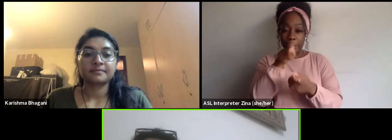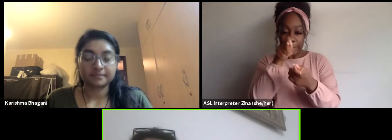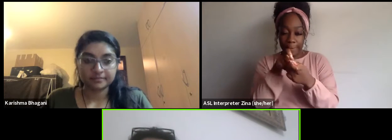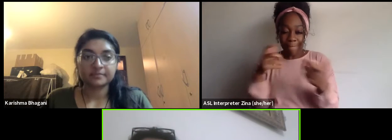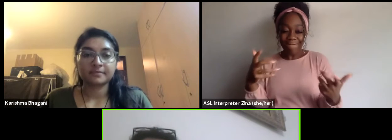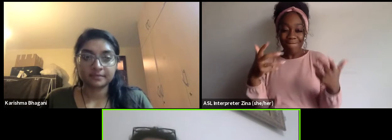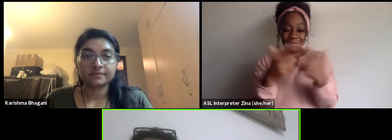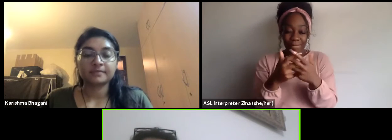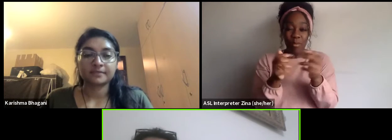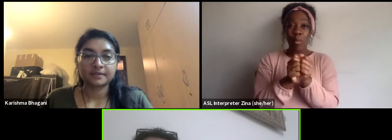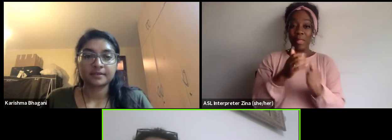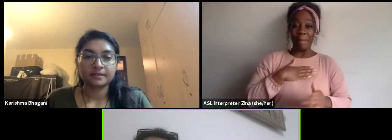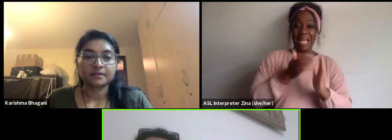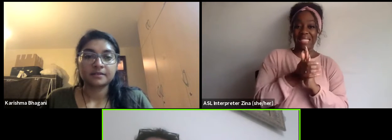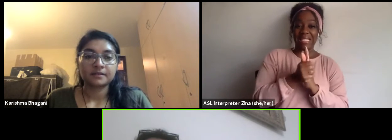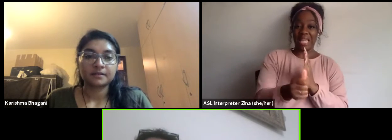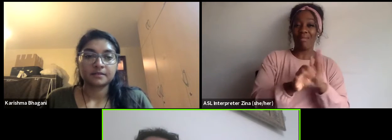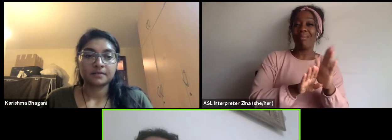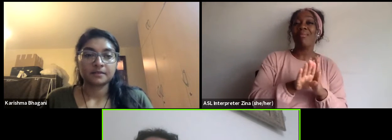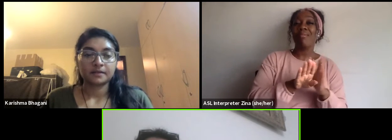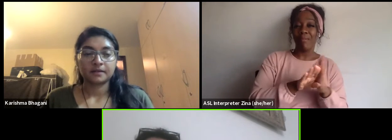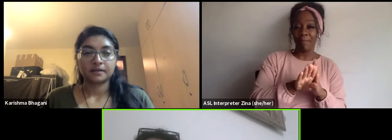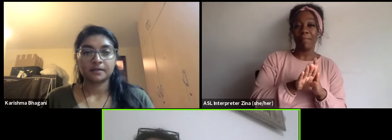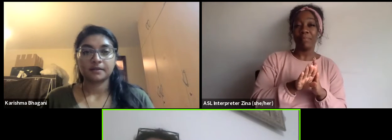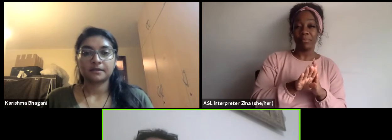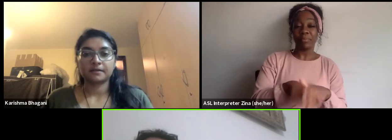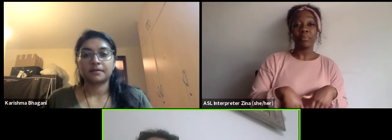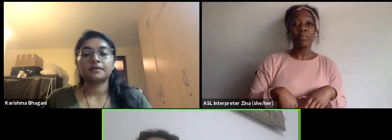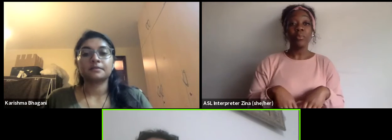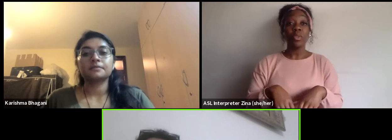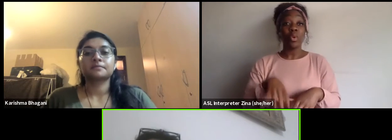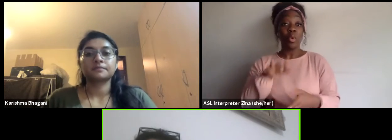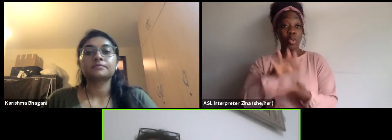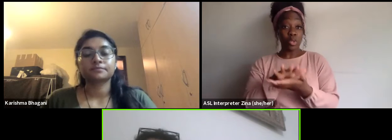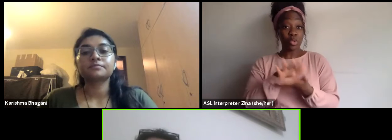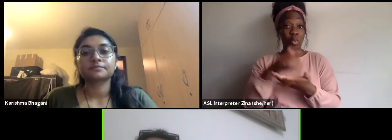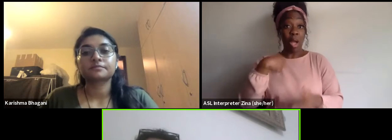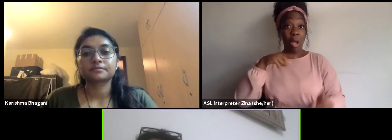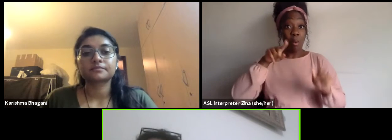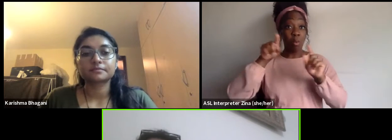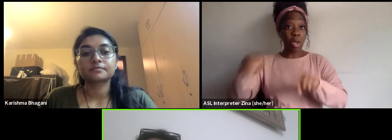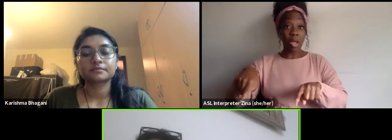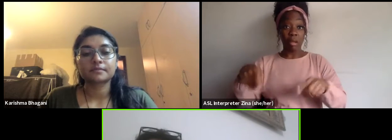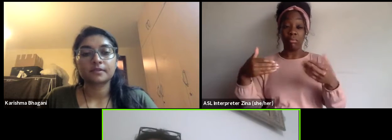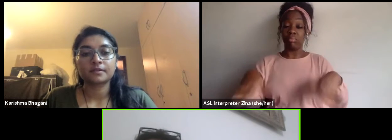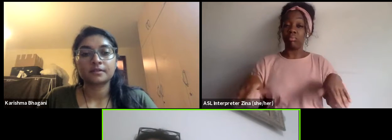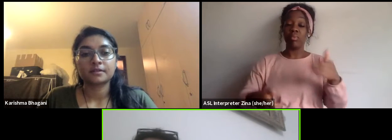So the EU was the best school to learn from the most complex institutional funders